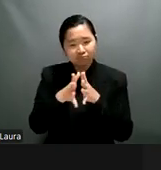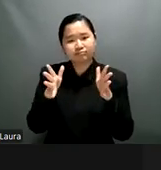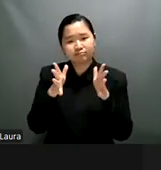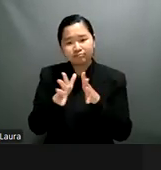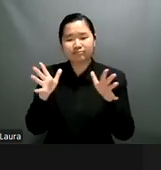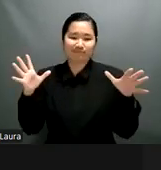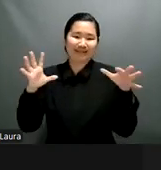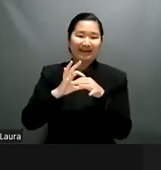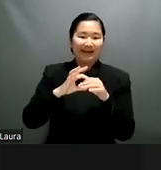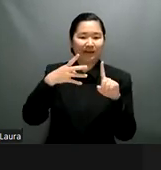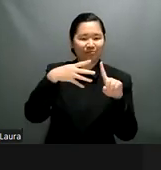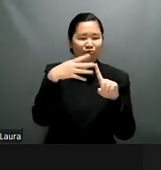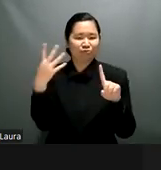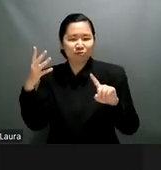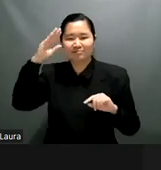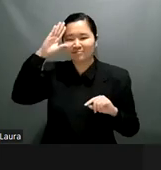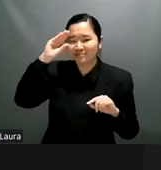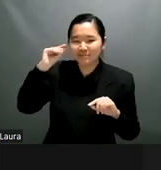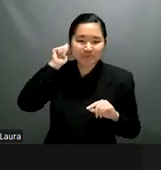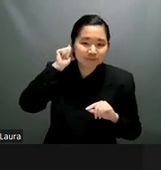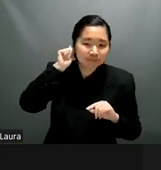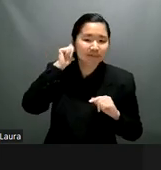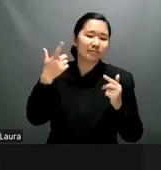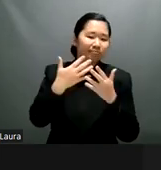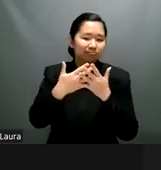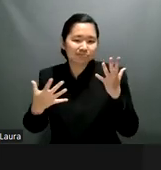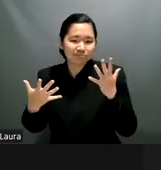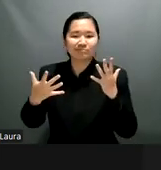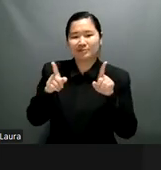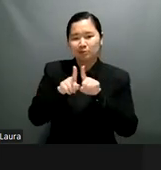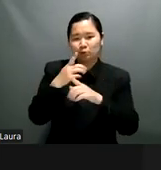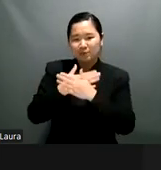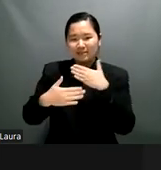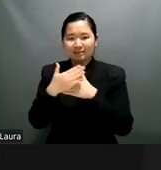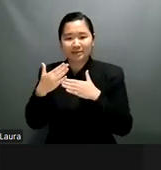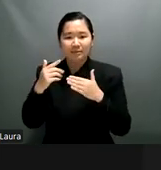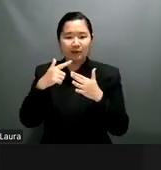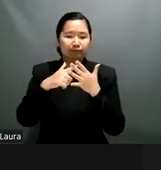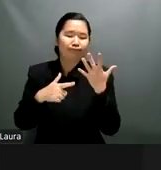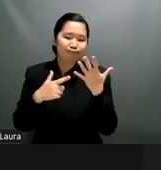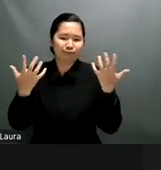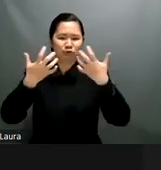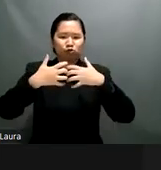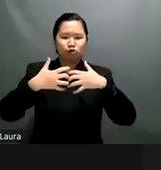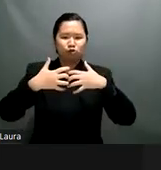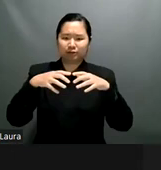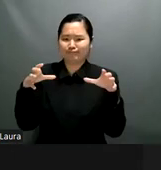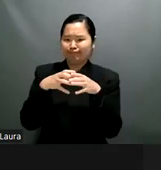and how cross-movement are crucial um you know um in raising this issue